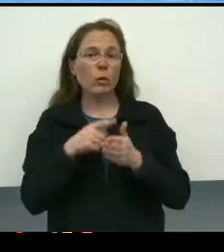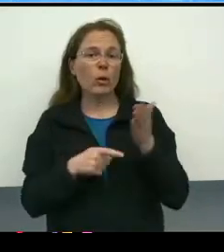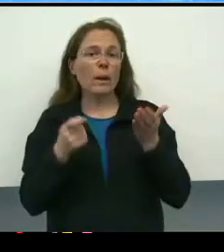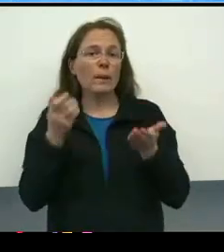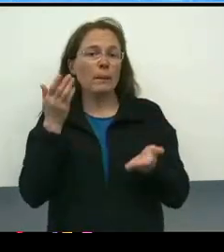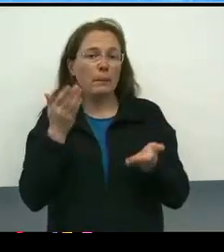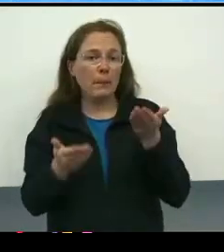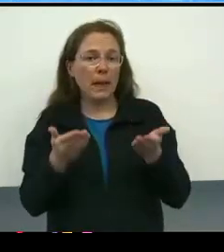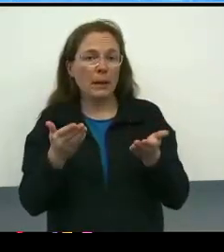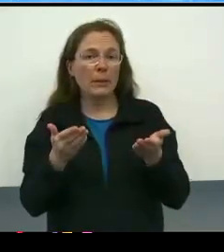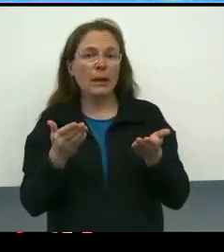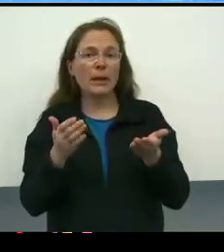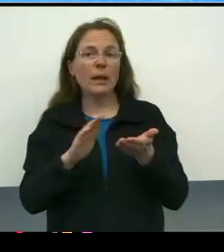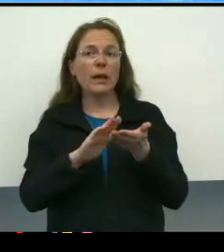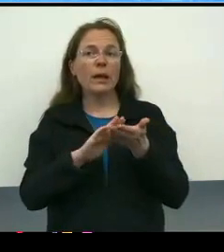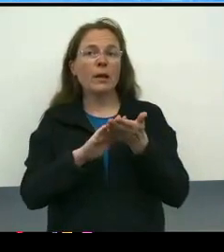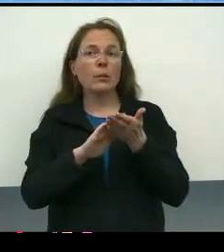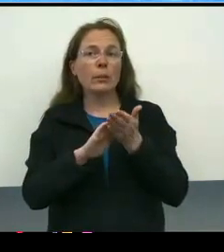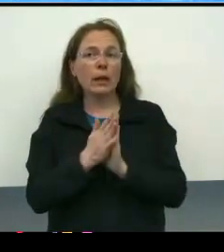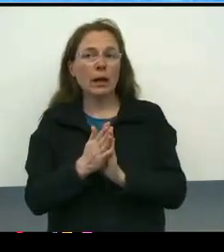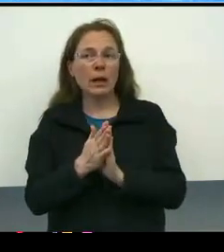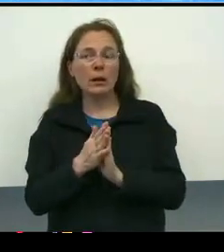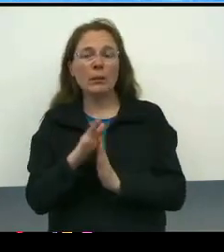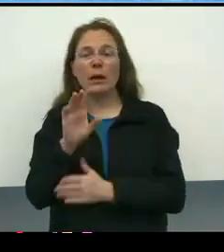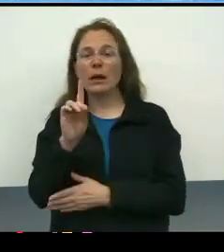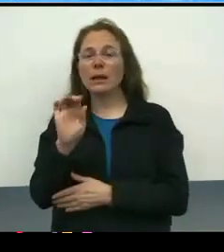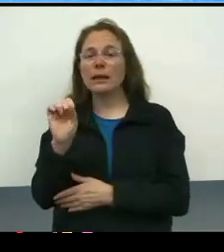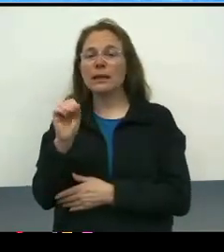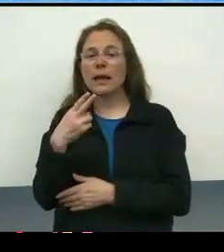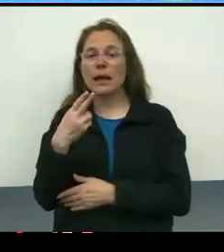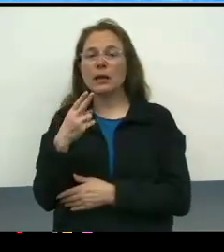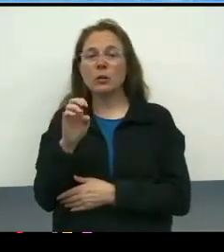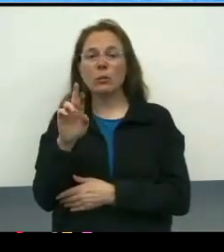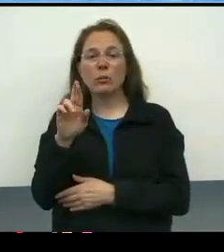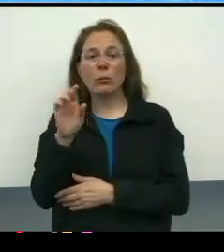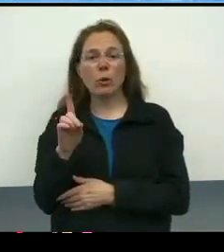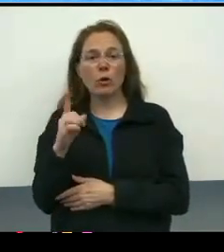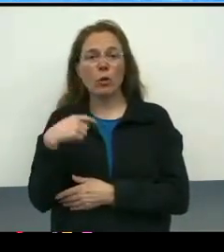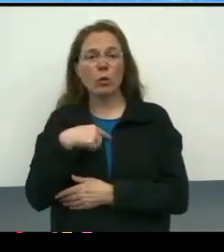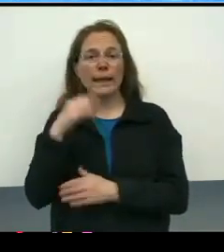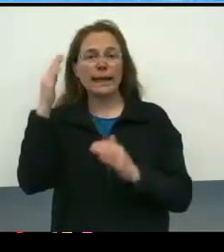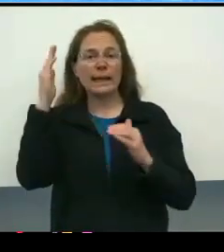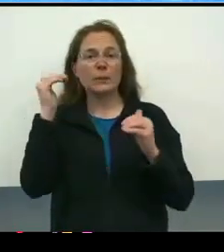what will become our accountability framework or dashboard that we expect to launch next month.